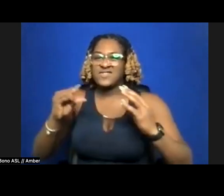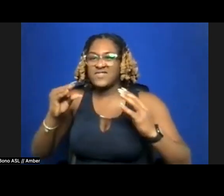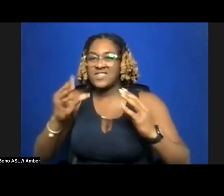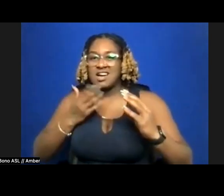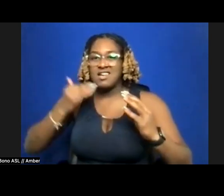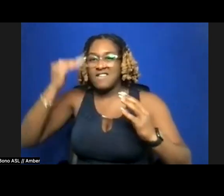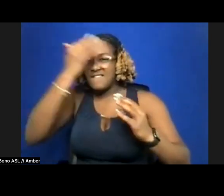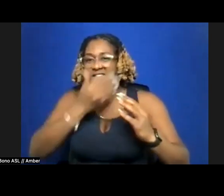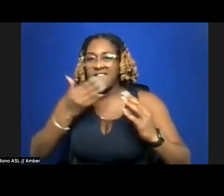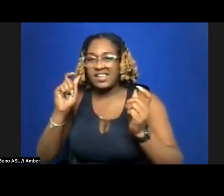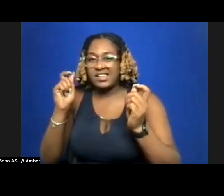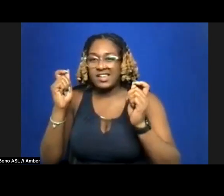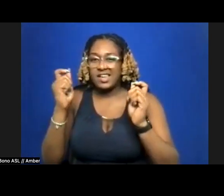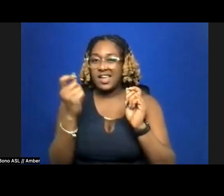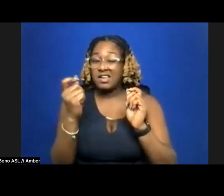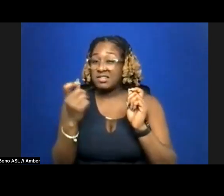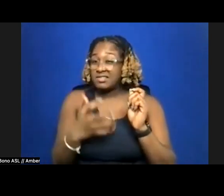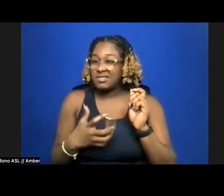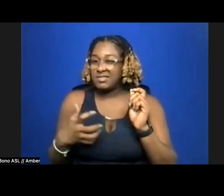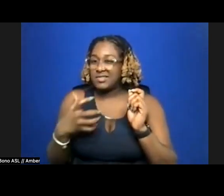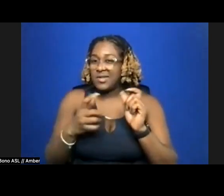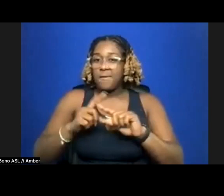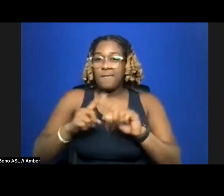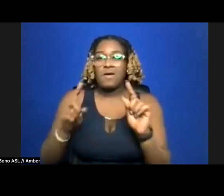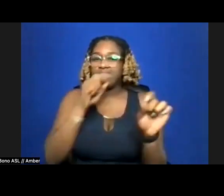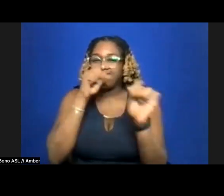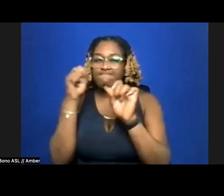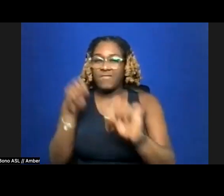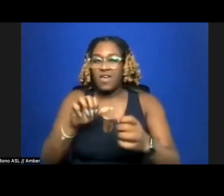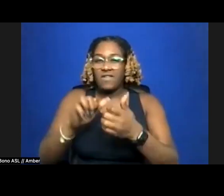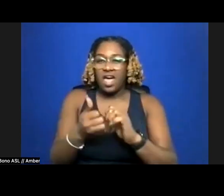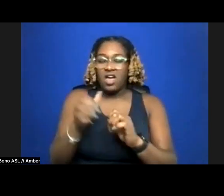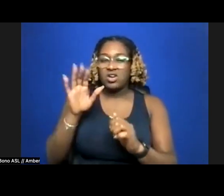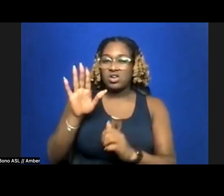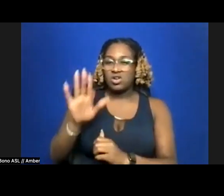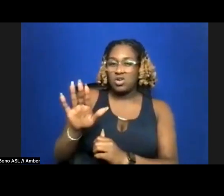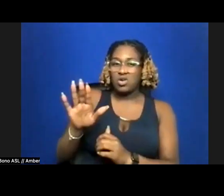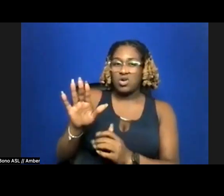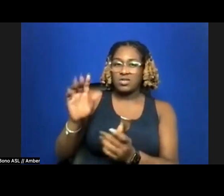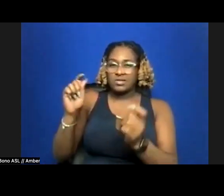(gruesome, but you loved how she cast your whole room peach hues